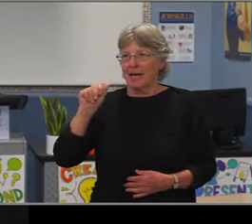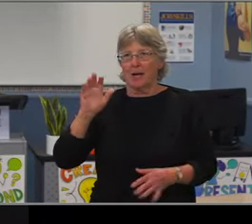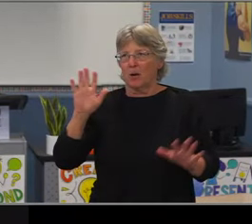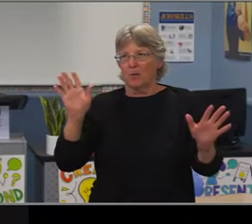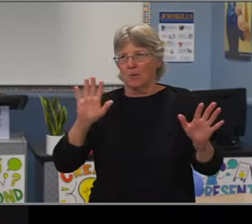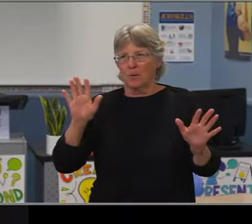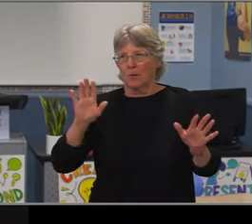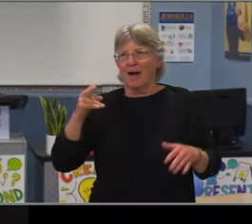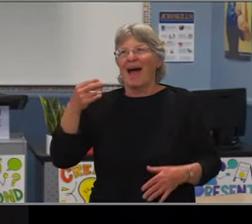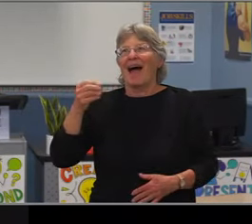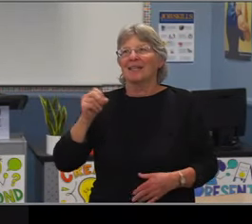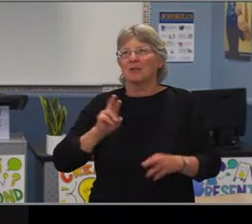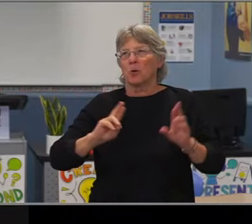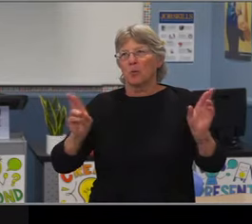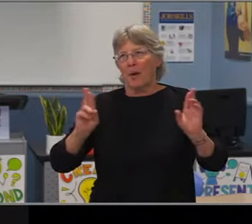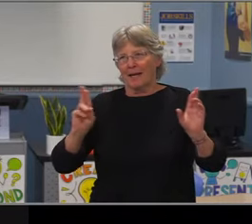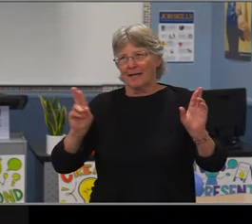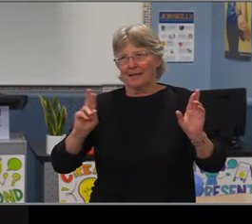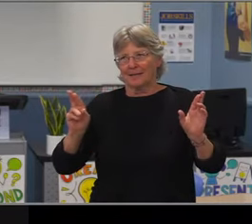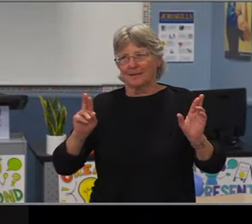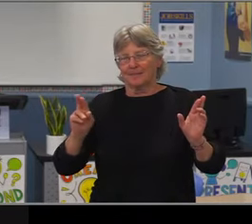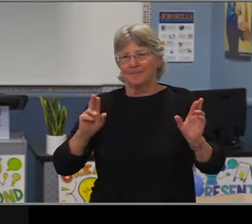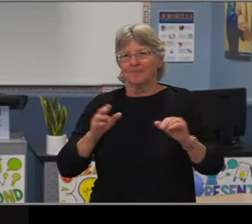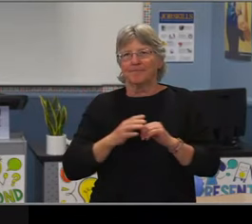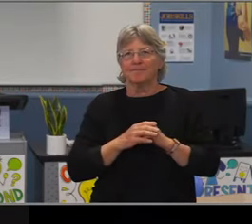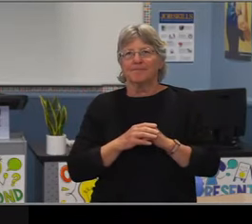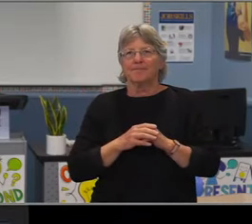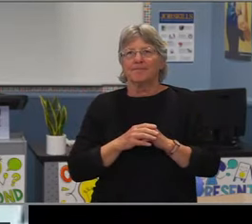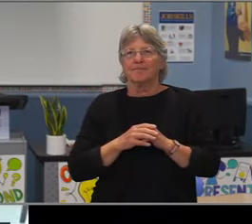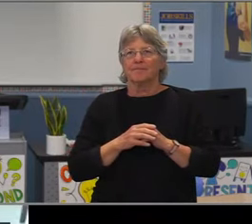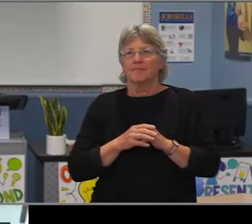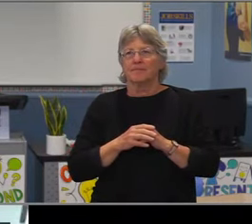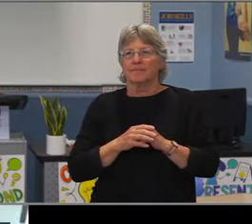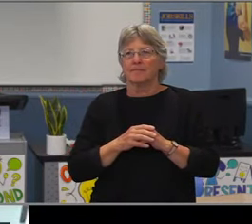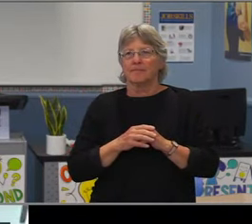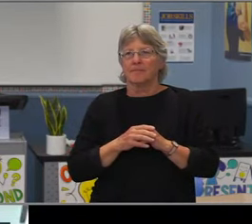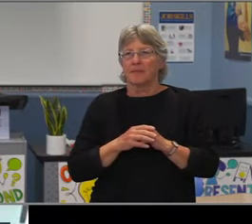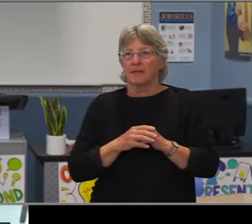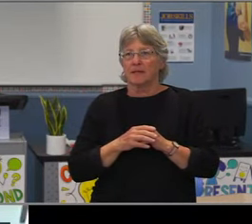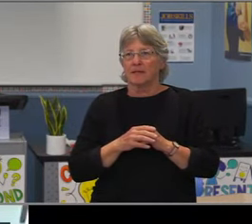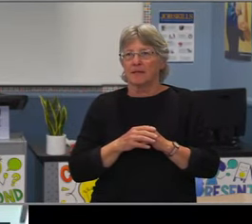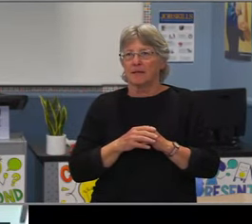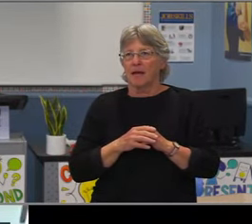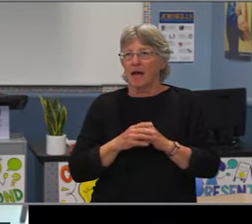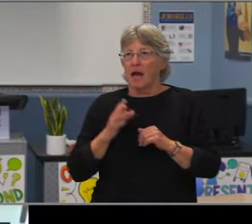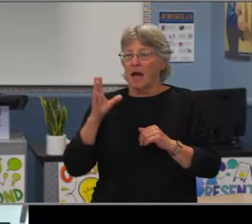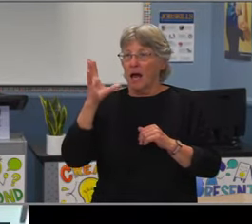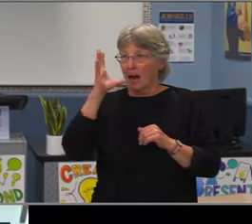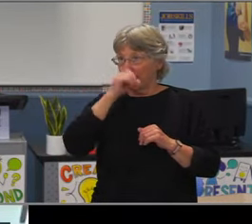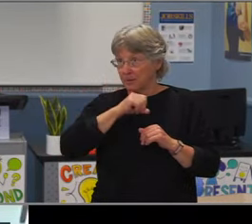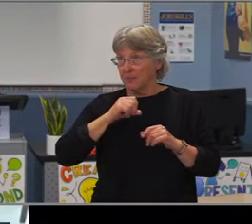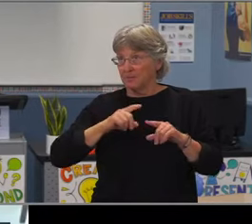as far as their experiences. But again, the biggest factor that we wanna feed into is that whole mindset of them believing in themselves.